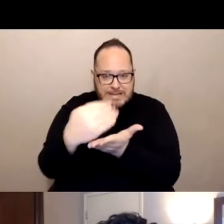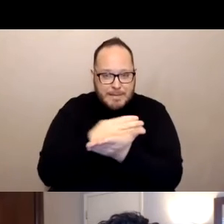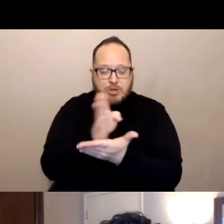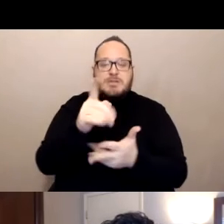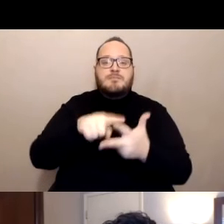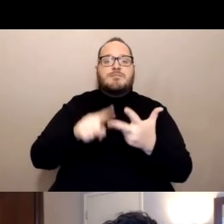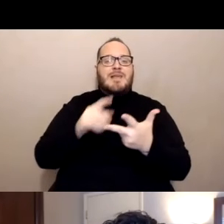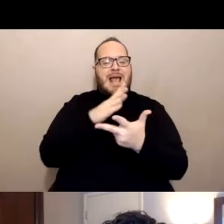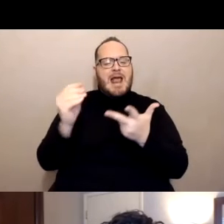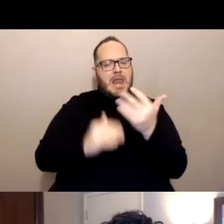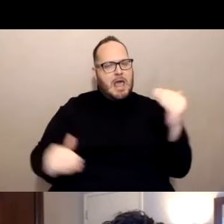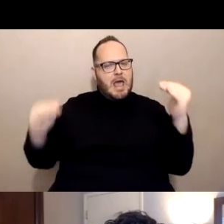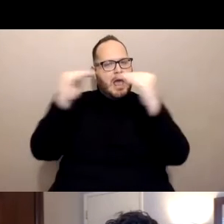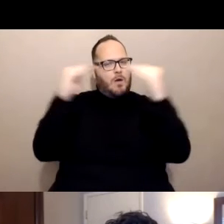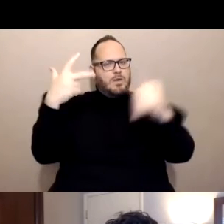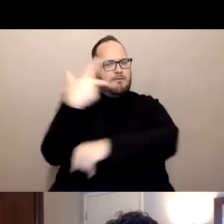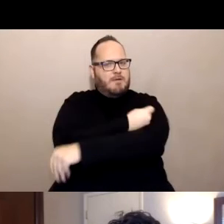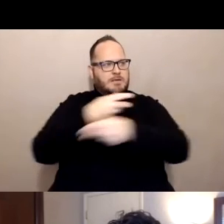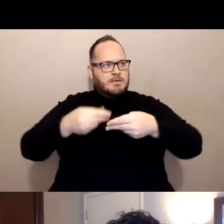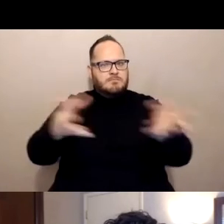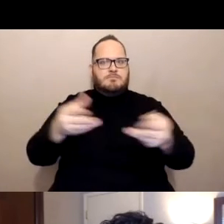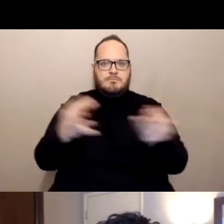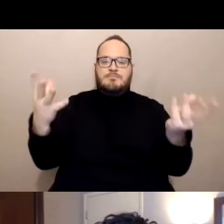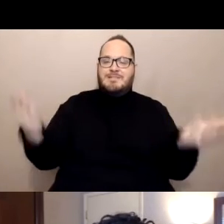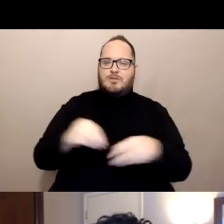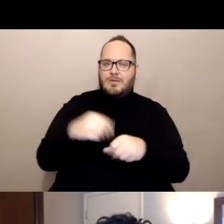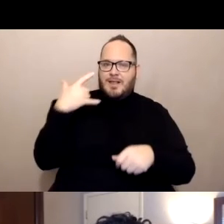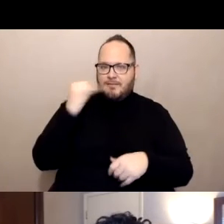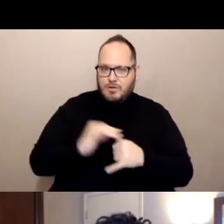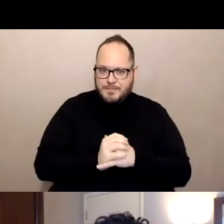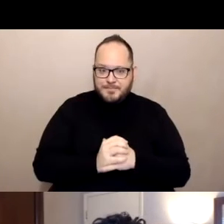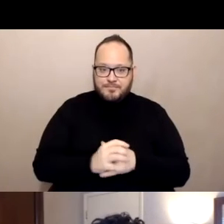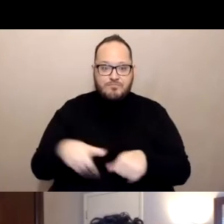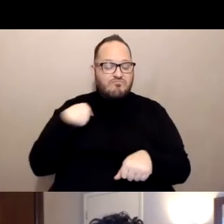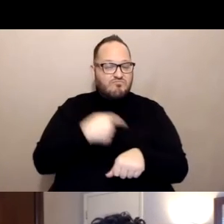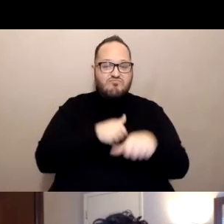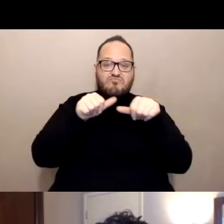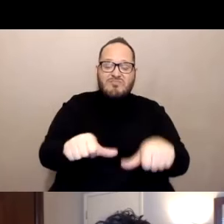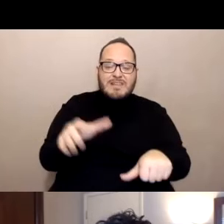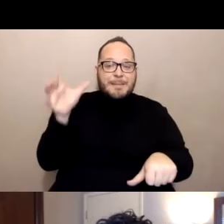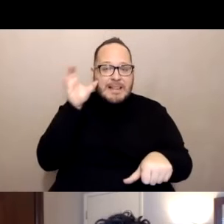vaccine availability and distribution in California. And we keep listening and we keep learning.